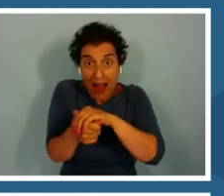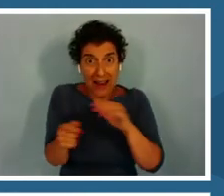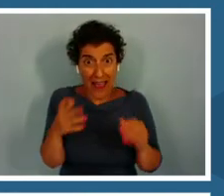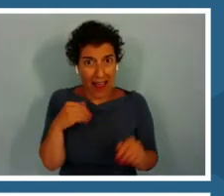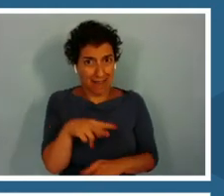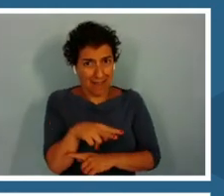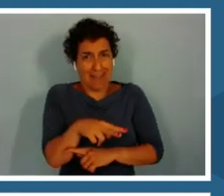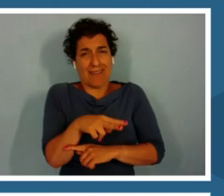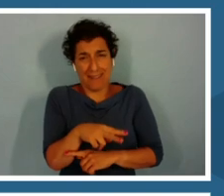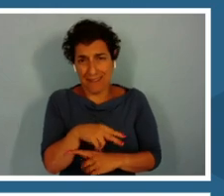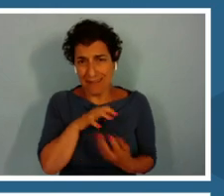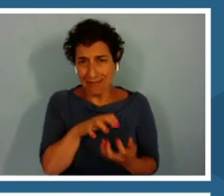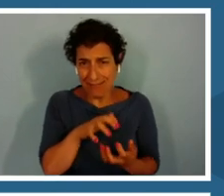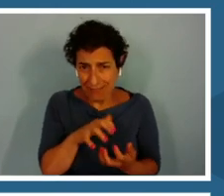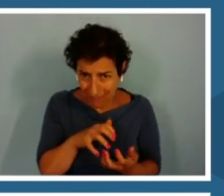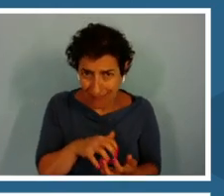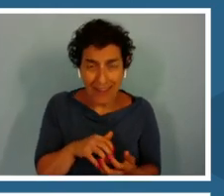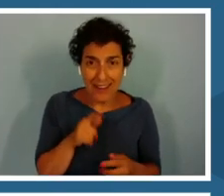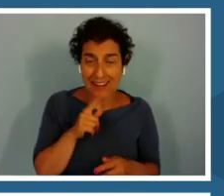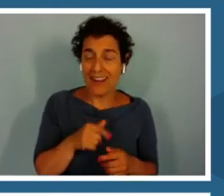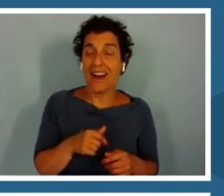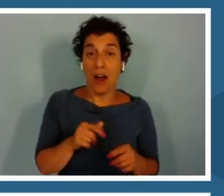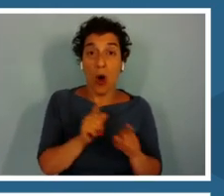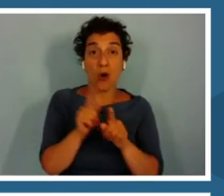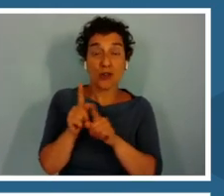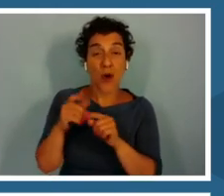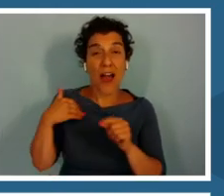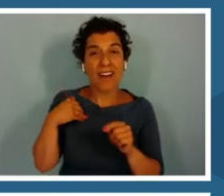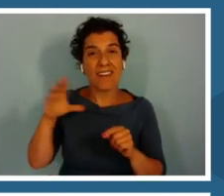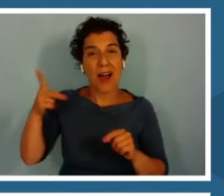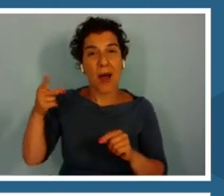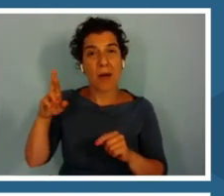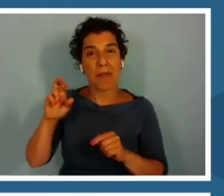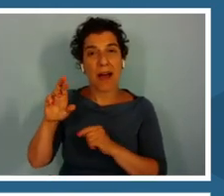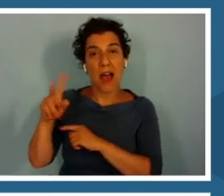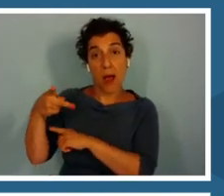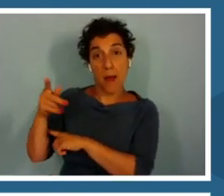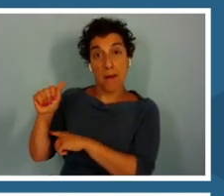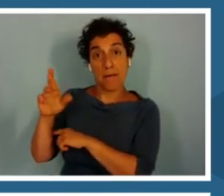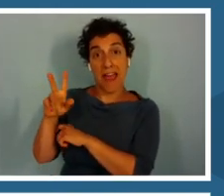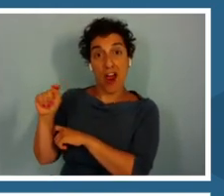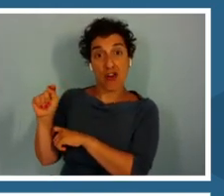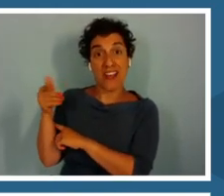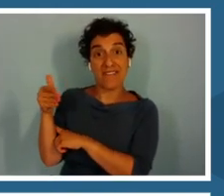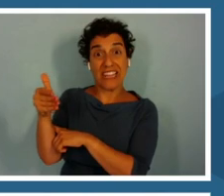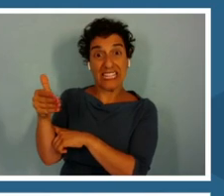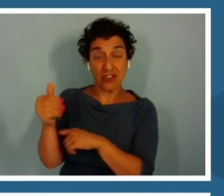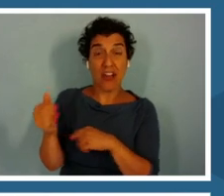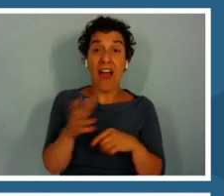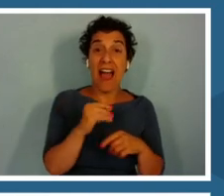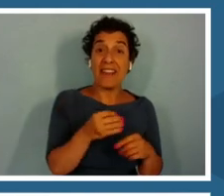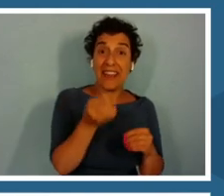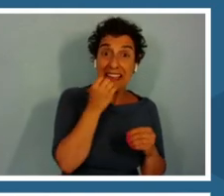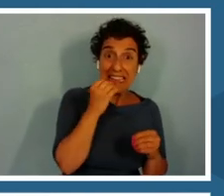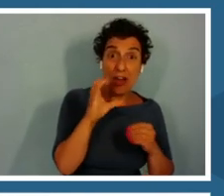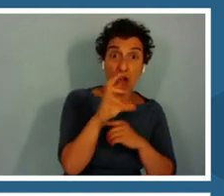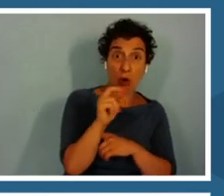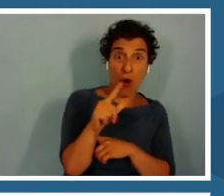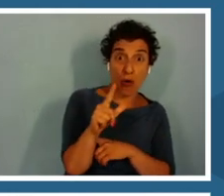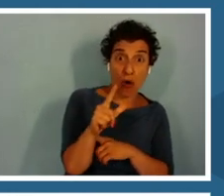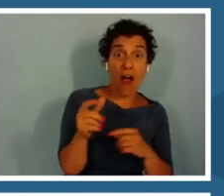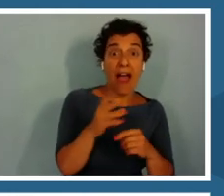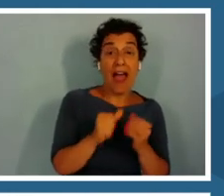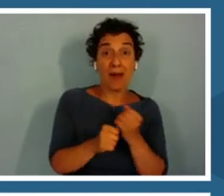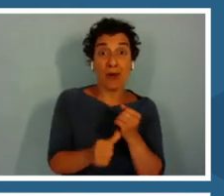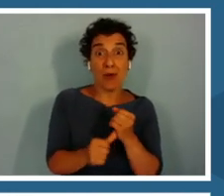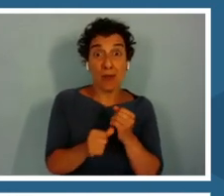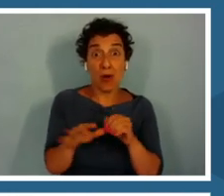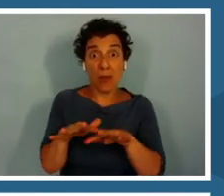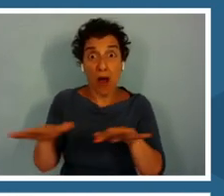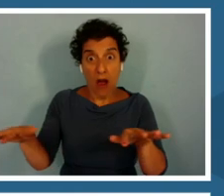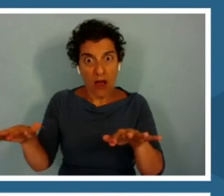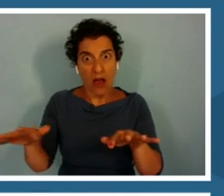There's also parrotfish that will eat the coral and their becomes the white sand beaches.